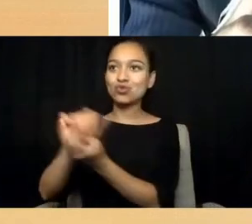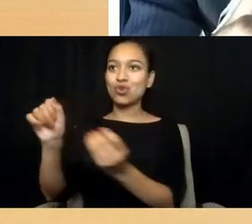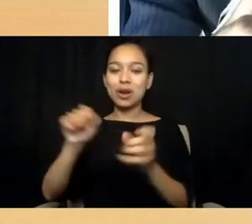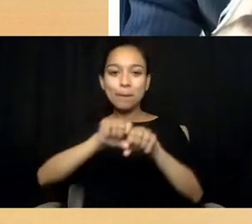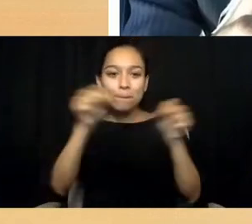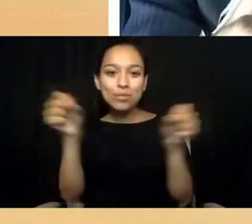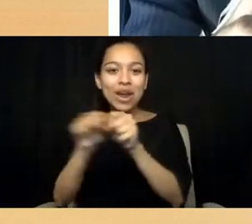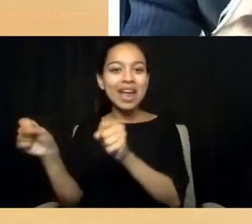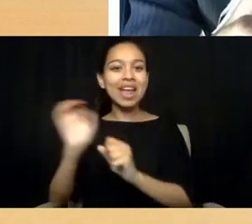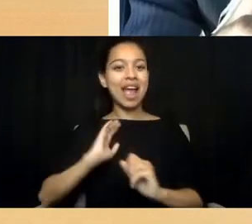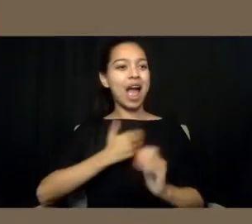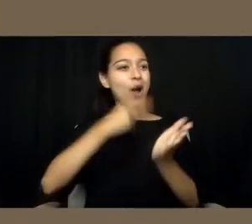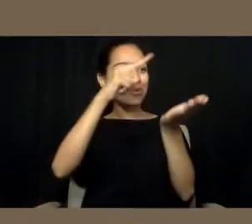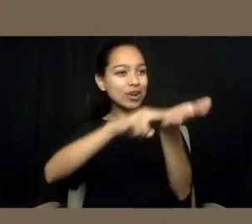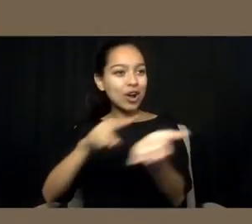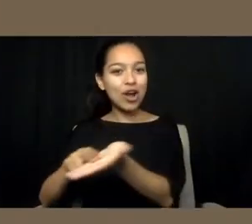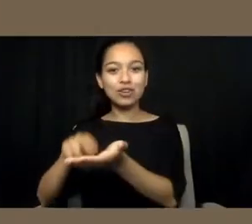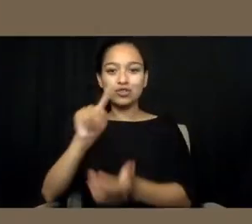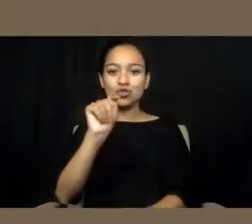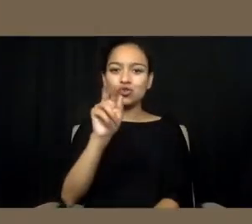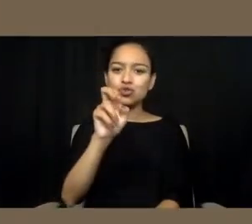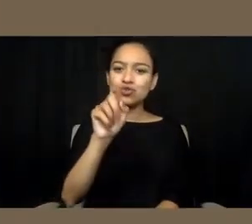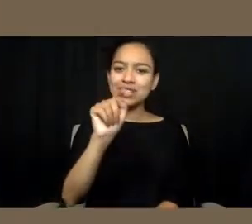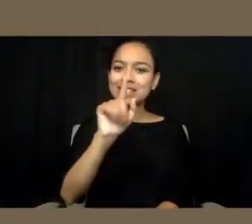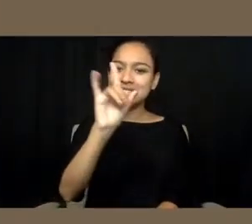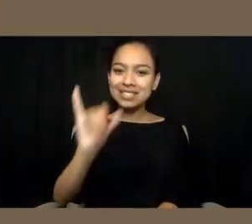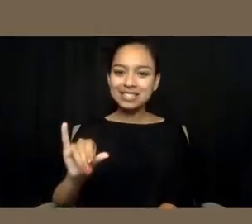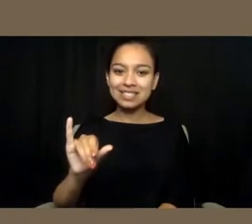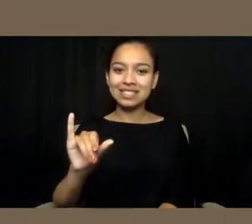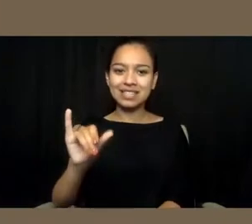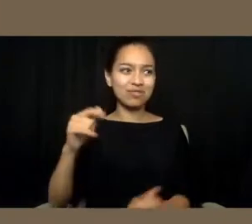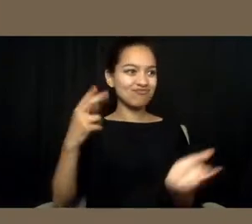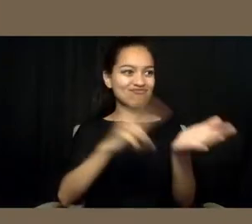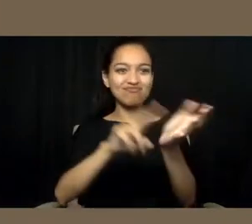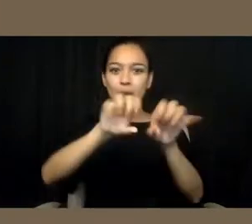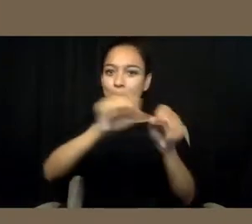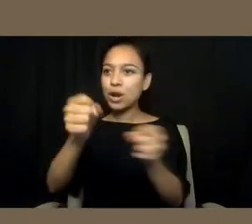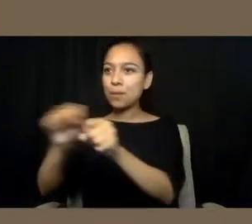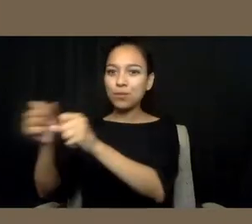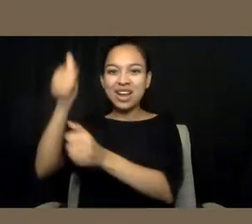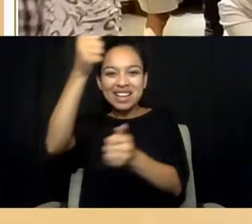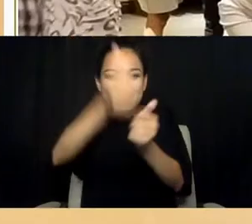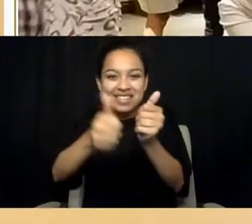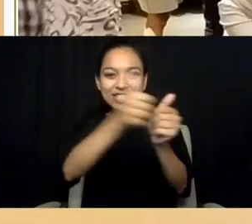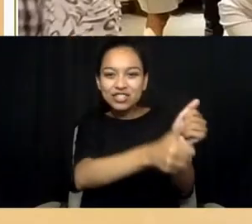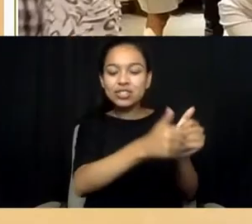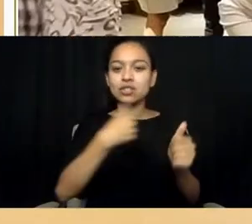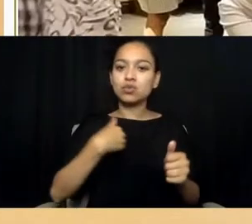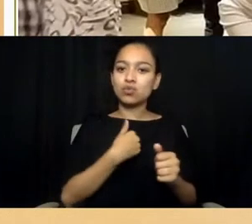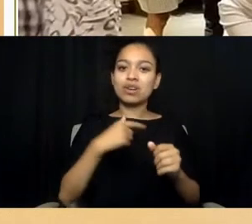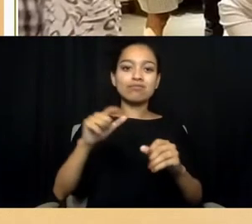every single treaty. We piled crime on top of crime on top of crime